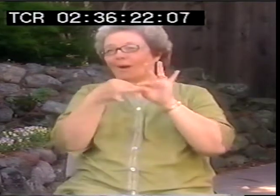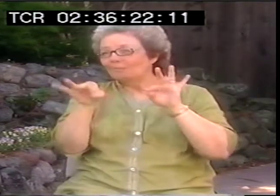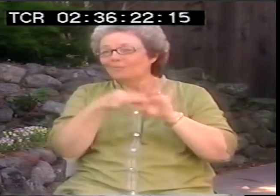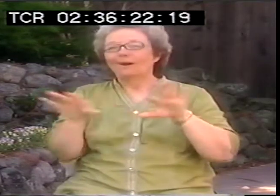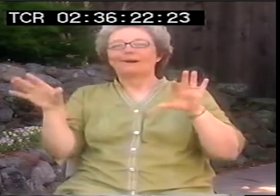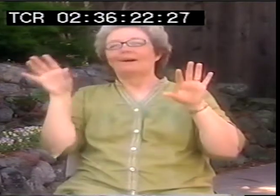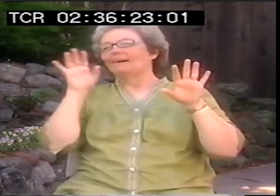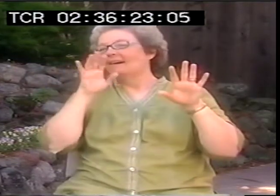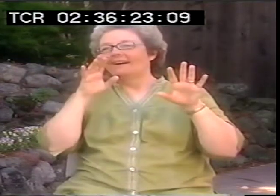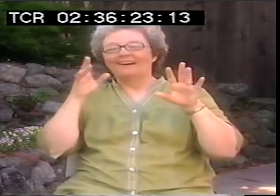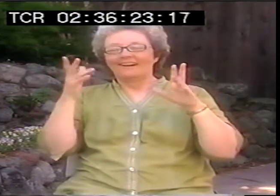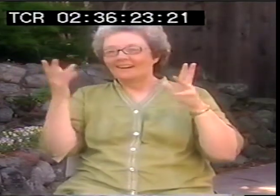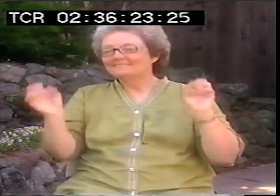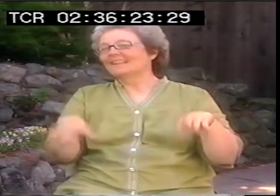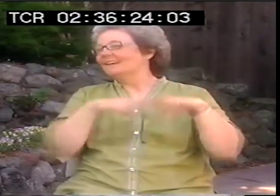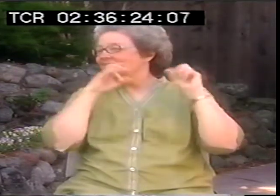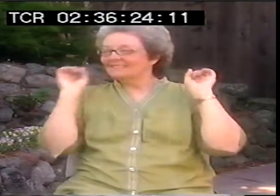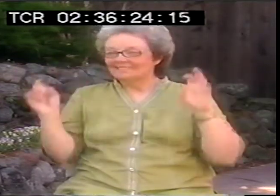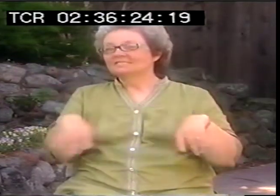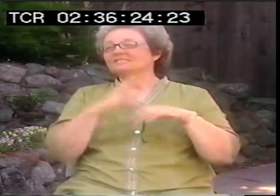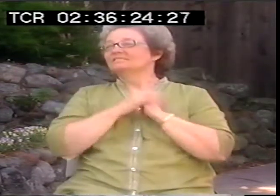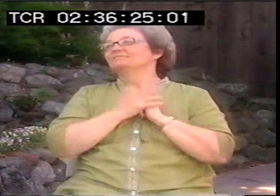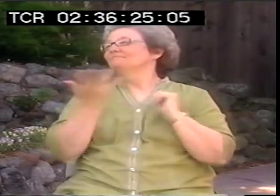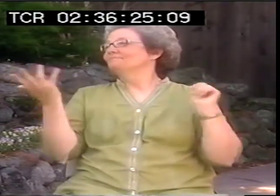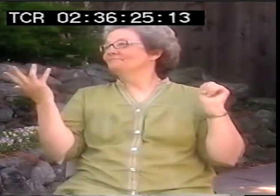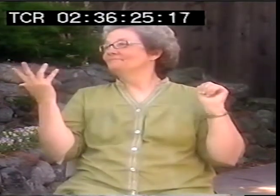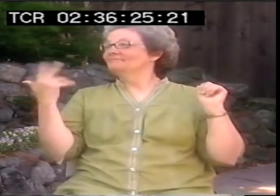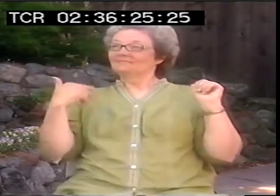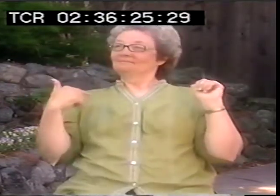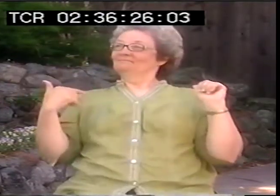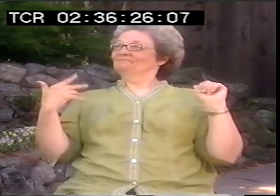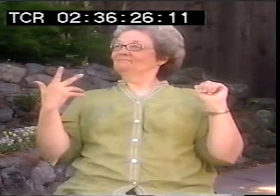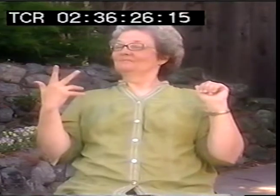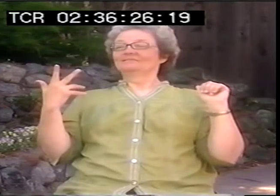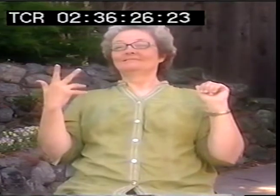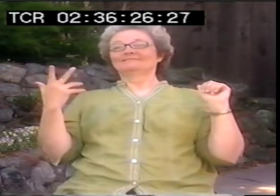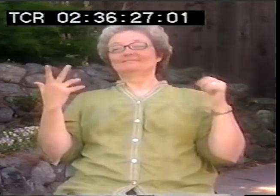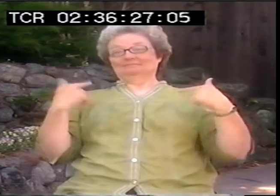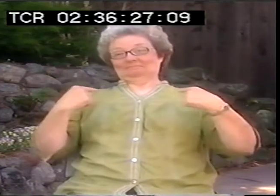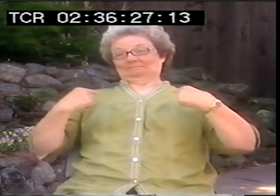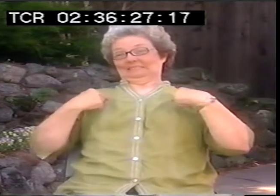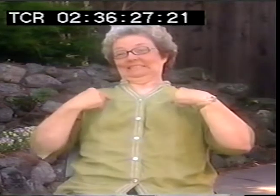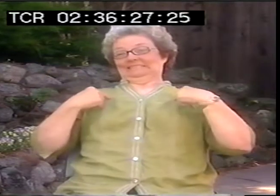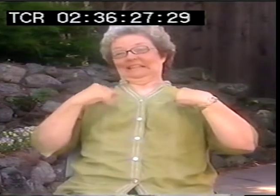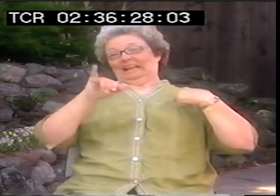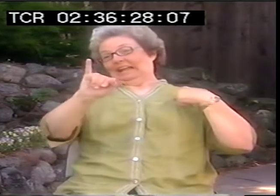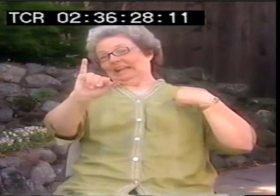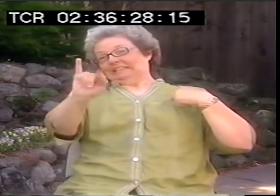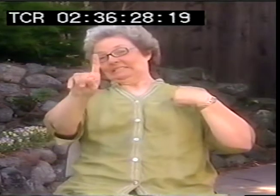Do you have captions? You know, that's a big discussion. I'm going to tell you my ideal.